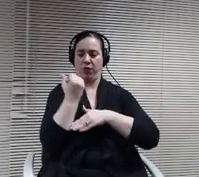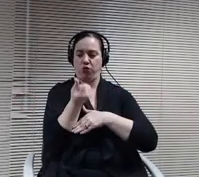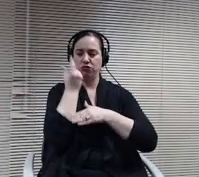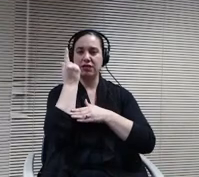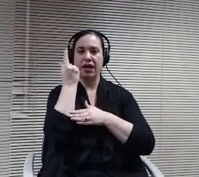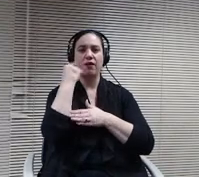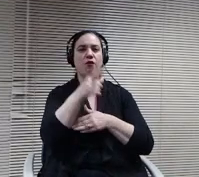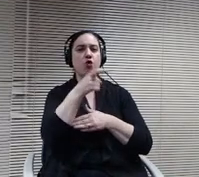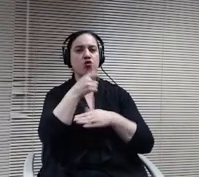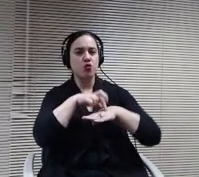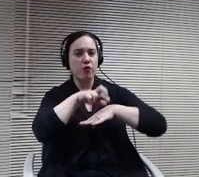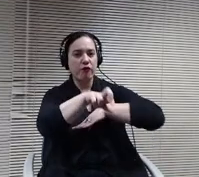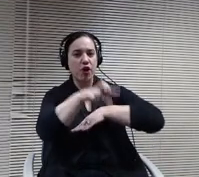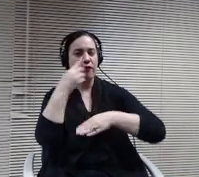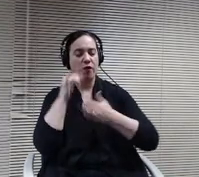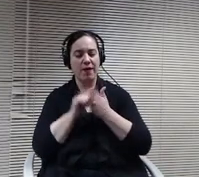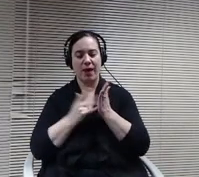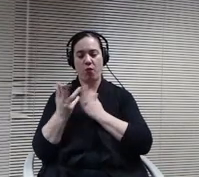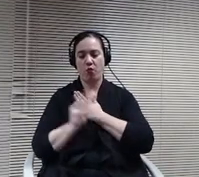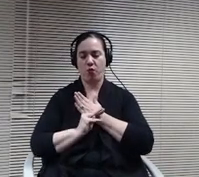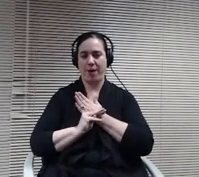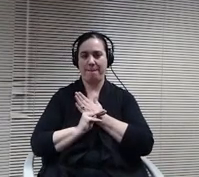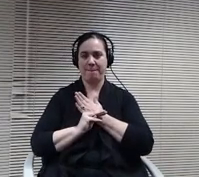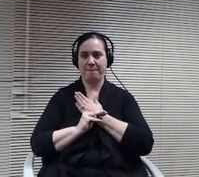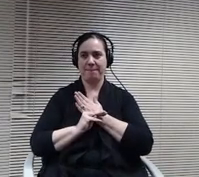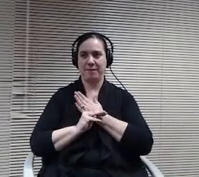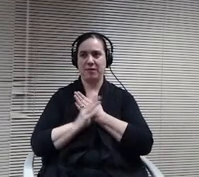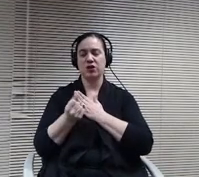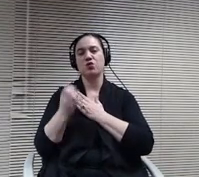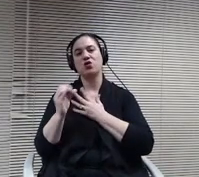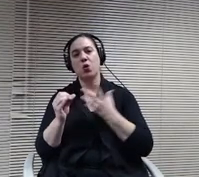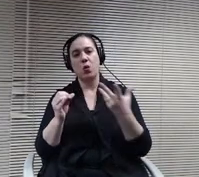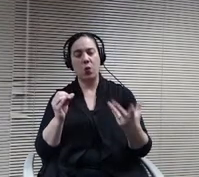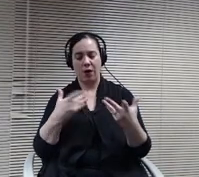so I do. I do continue to see those numbers as they are